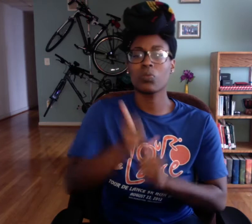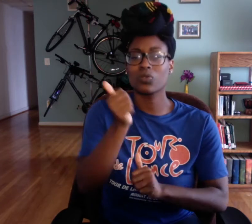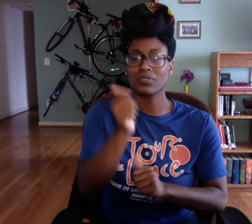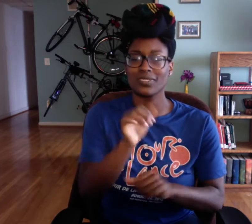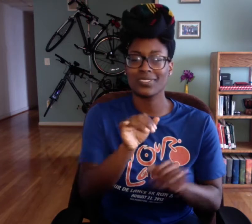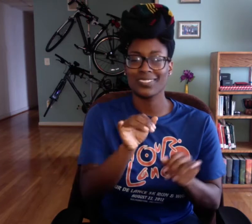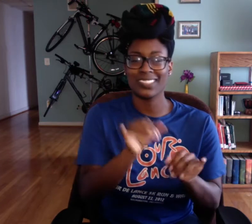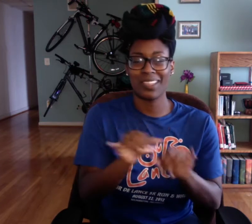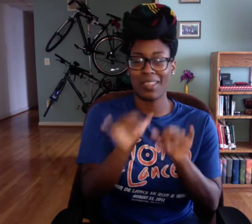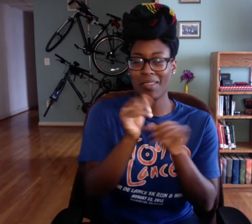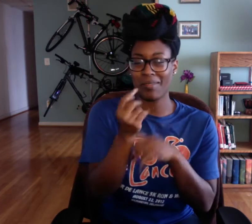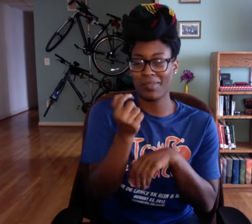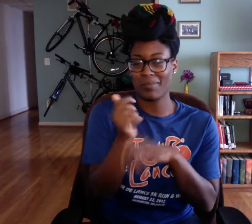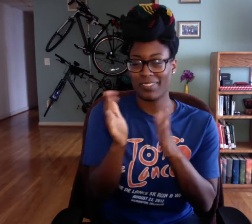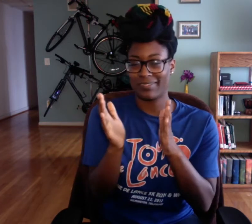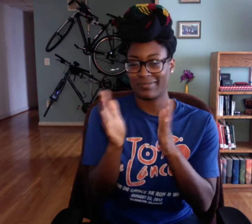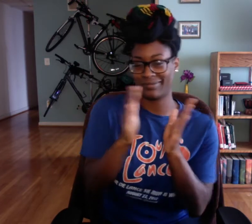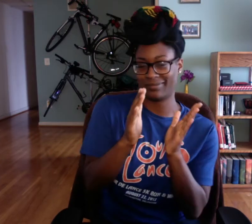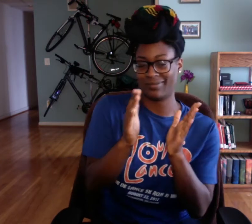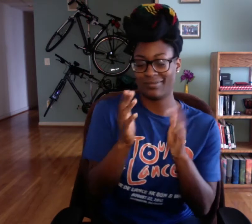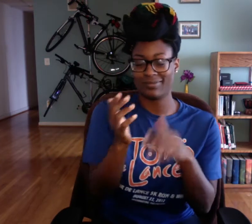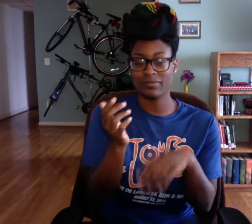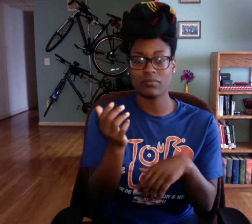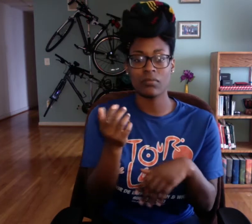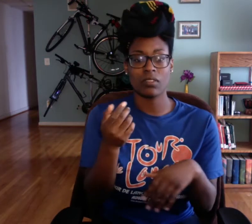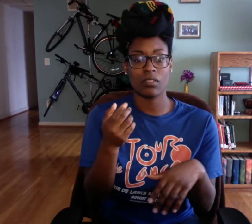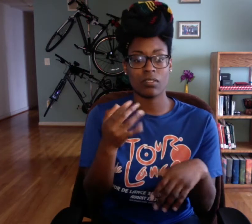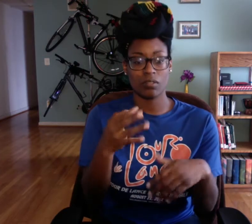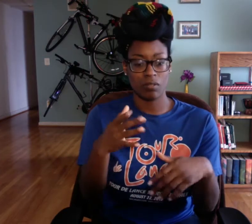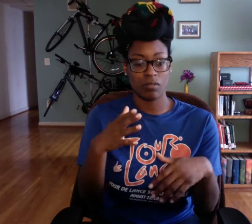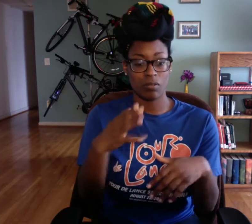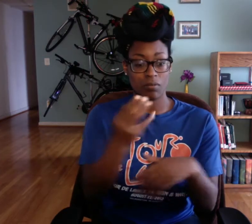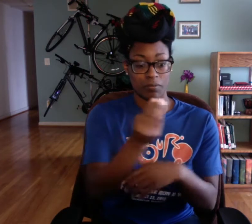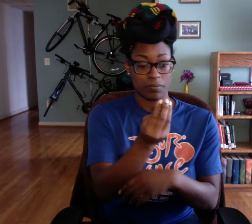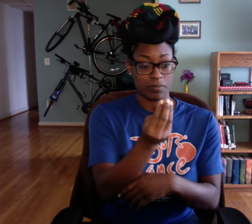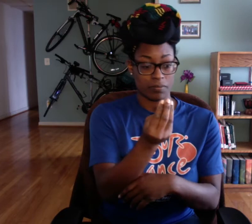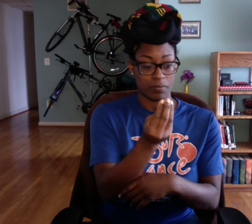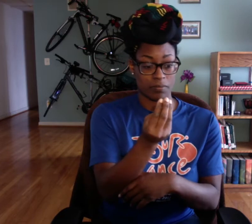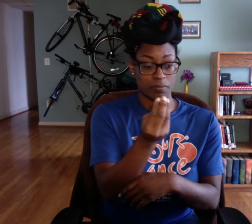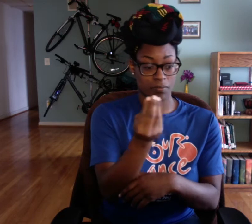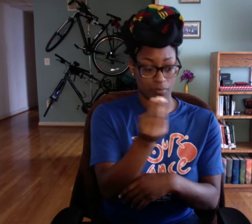Most days I have the same schedule its just a little bit shifted earlier in the day so